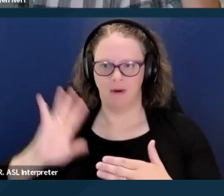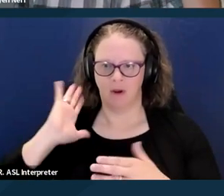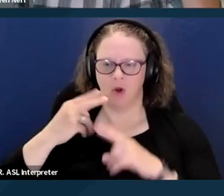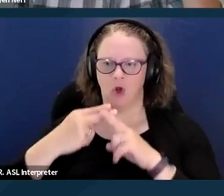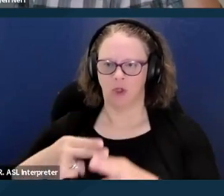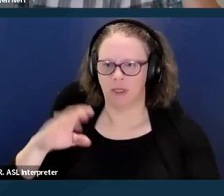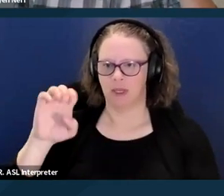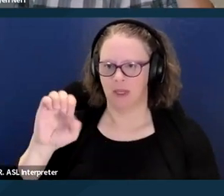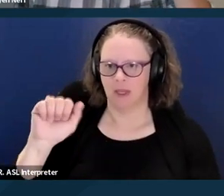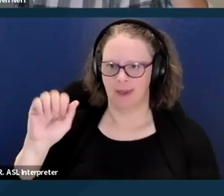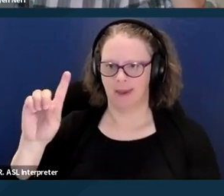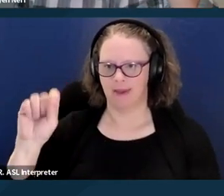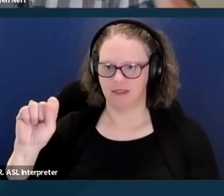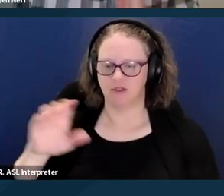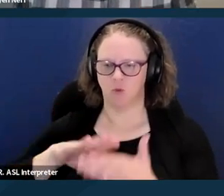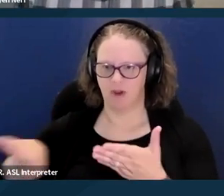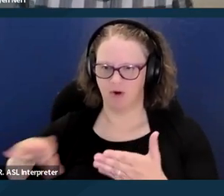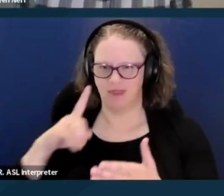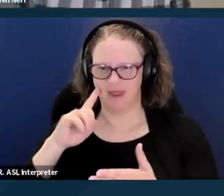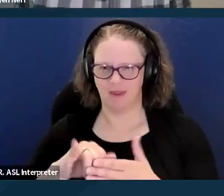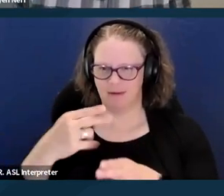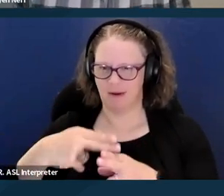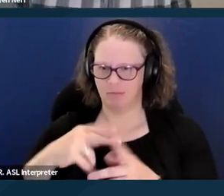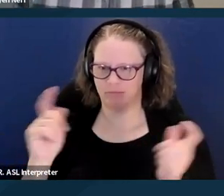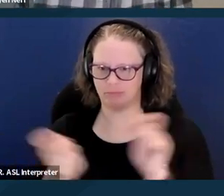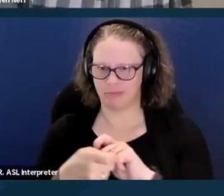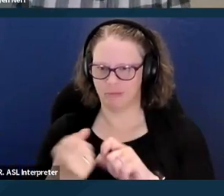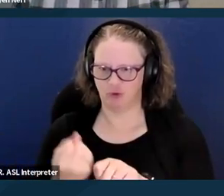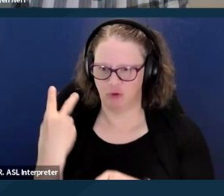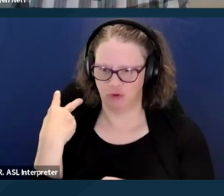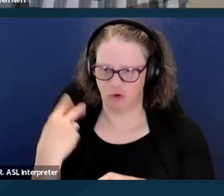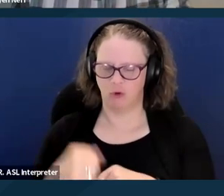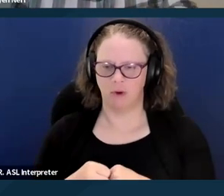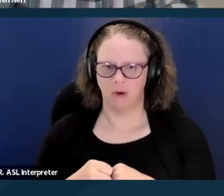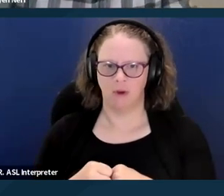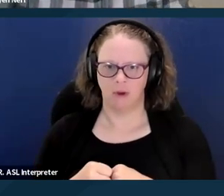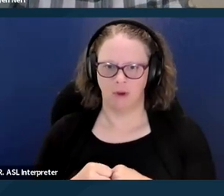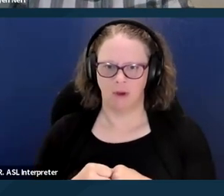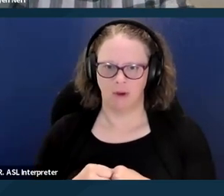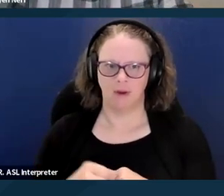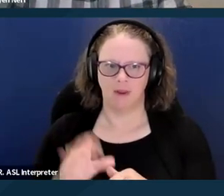That name changed I think a couple years ago, but it's still the case that this waiver